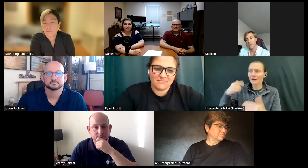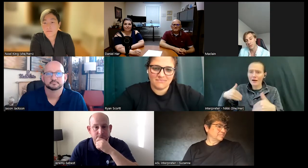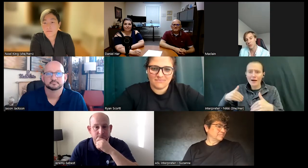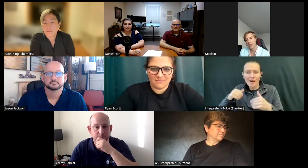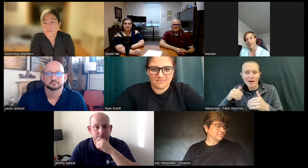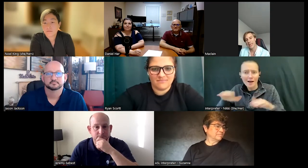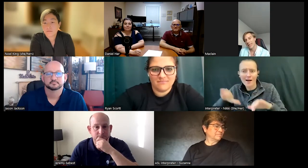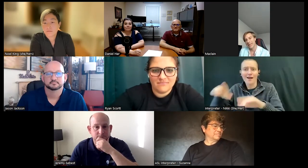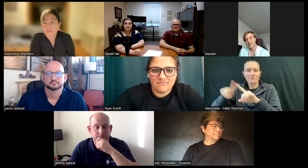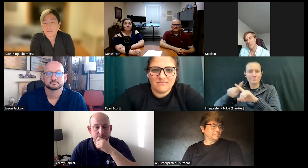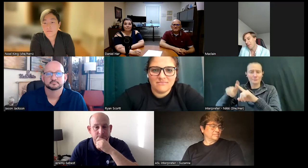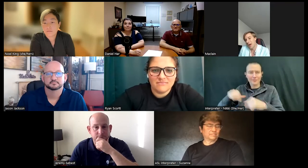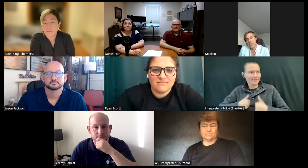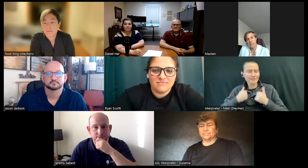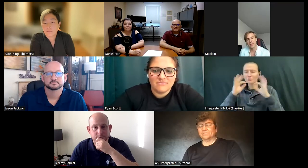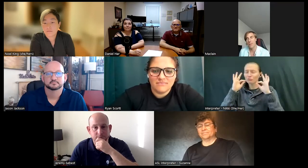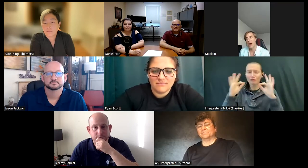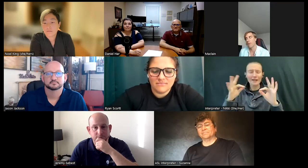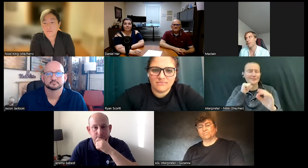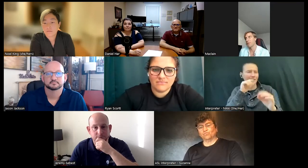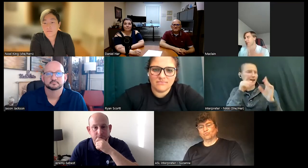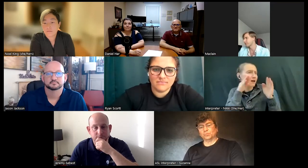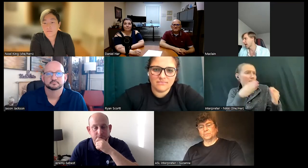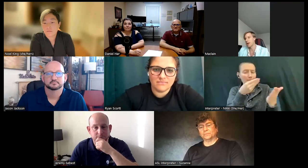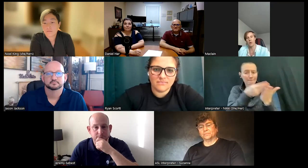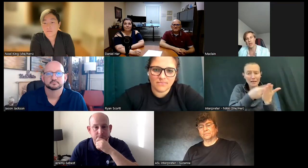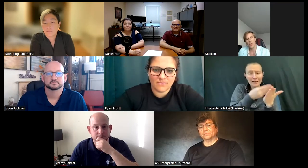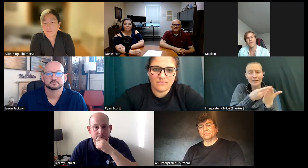life such great it's not about money it's not about fame or being around